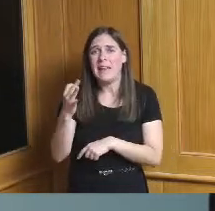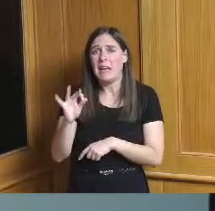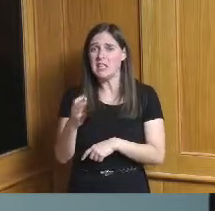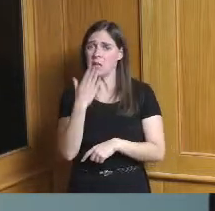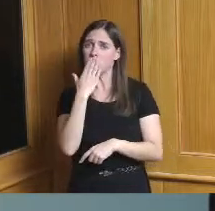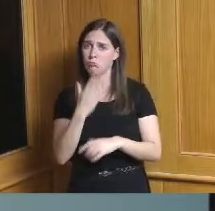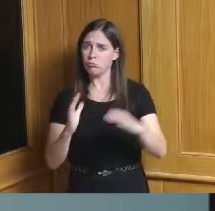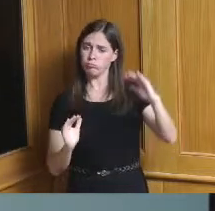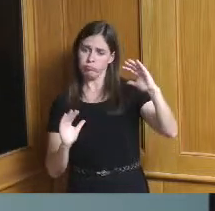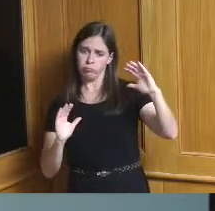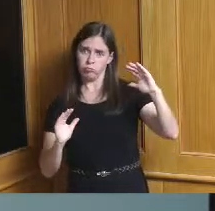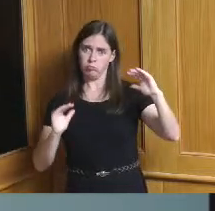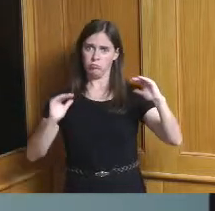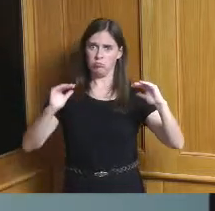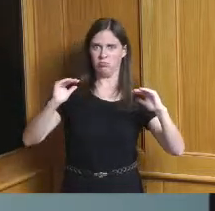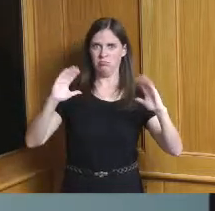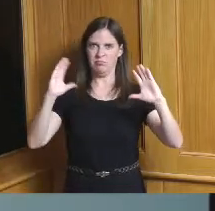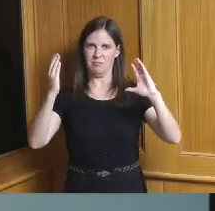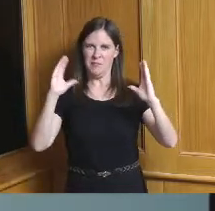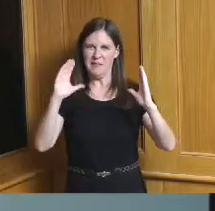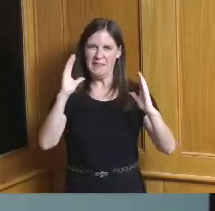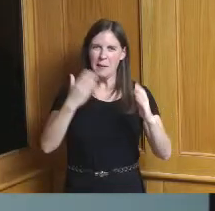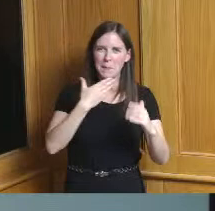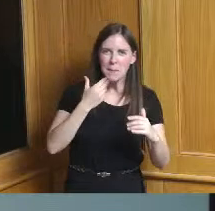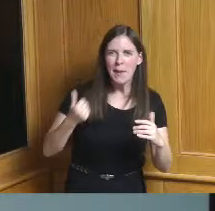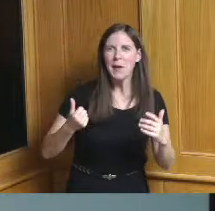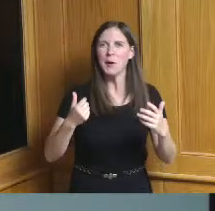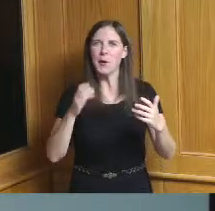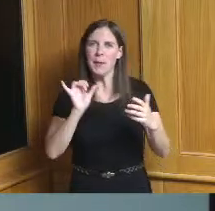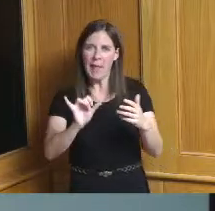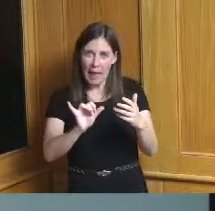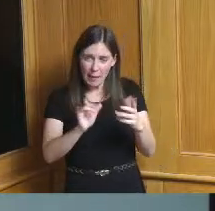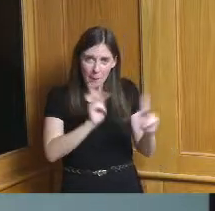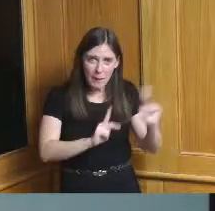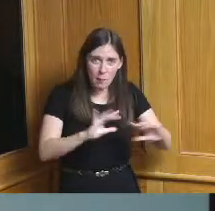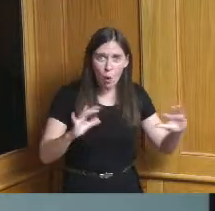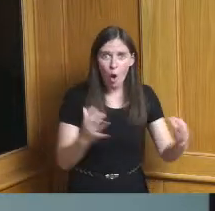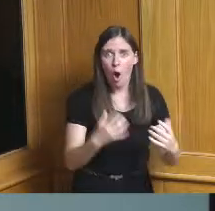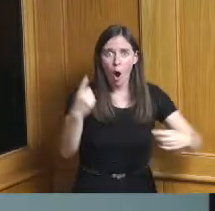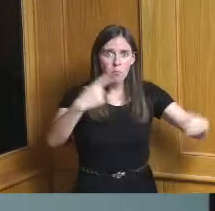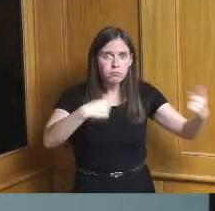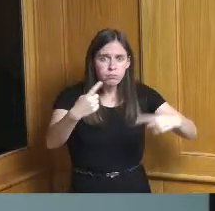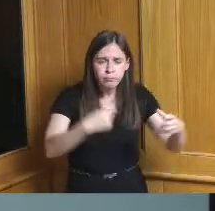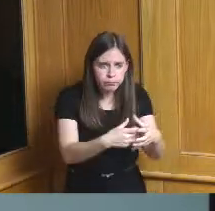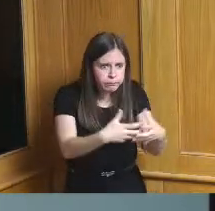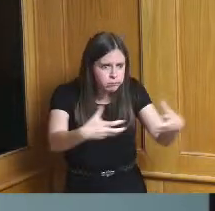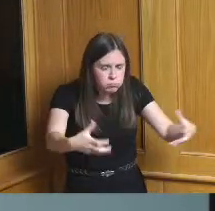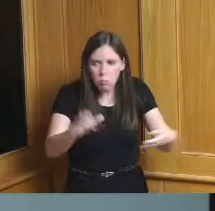stabilizing we were growing jobs we were growing population and all of that are positive trends